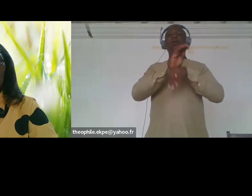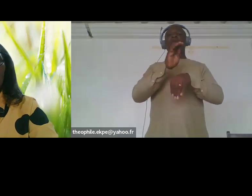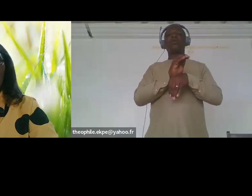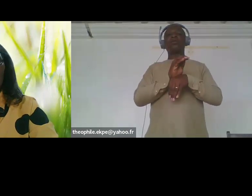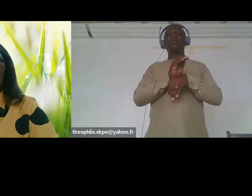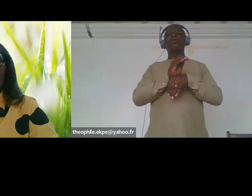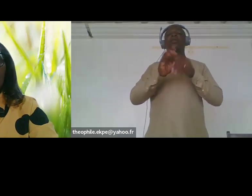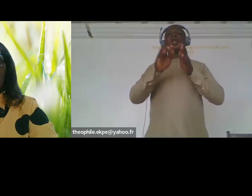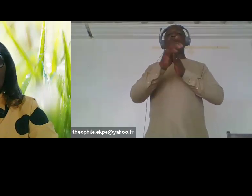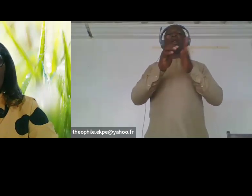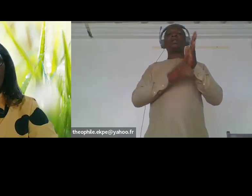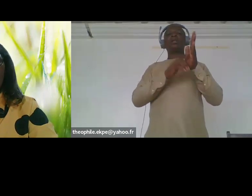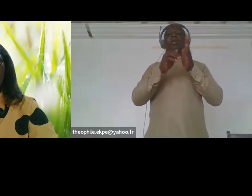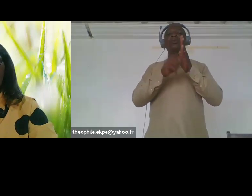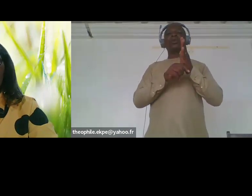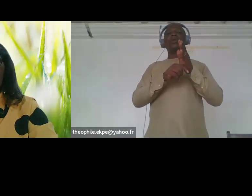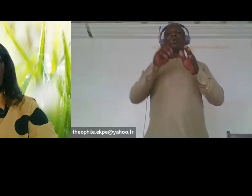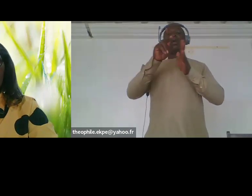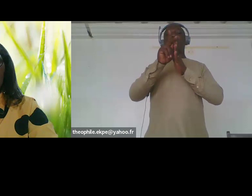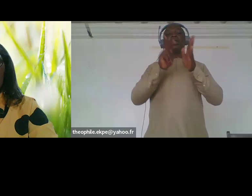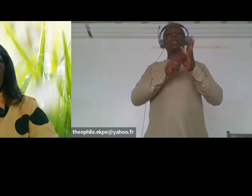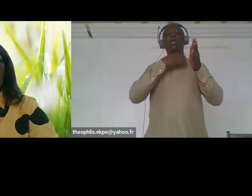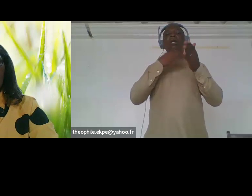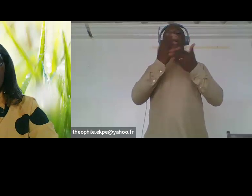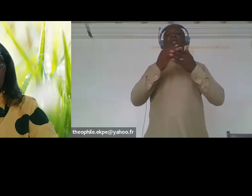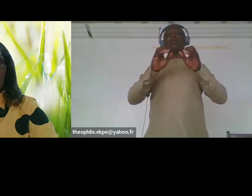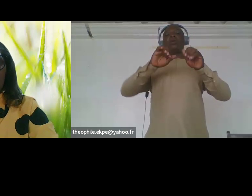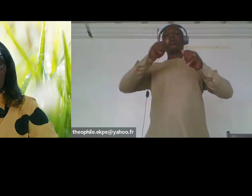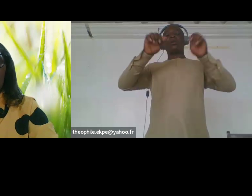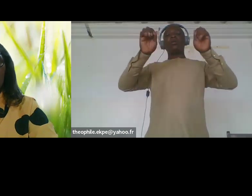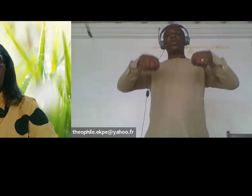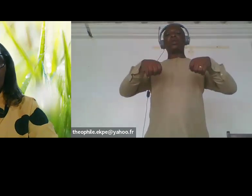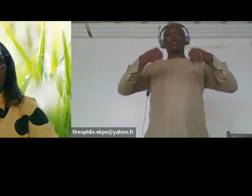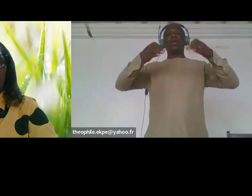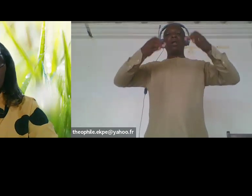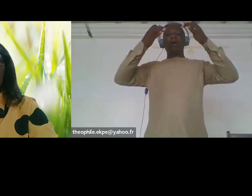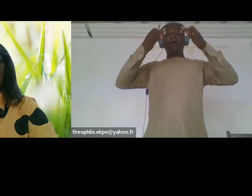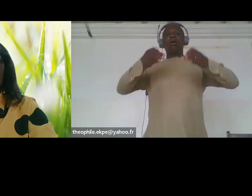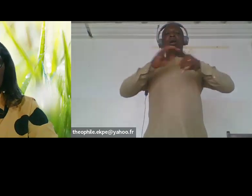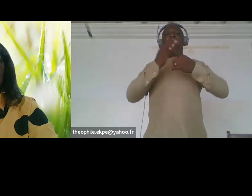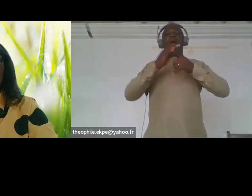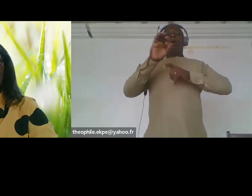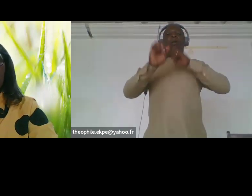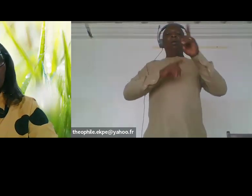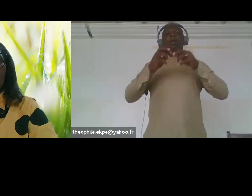firewood what will happen during the the disaster the flood and whatever the risk